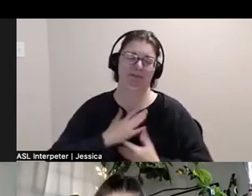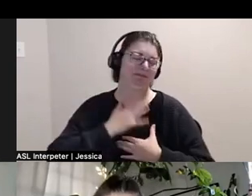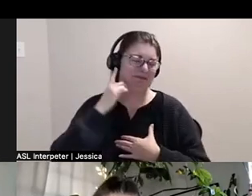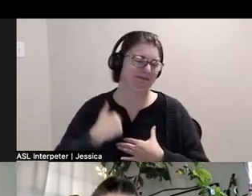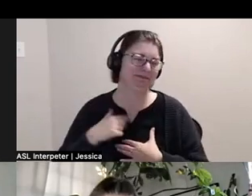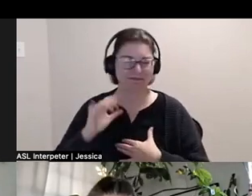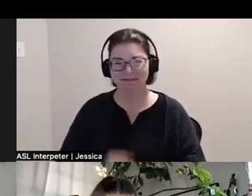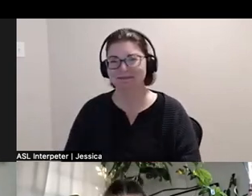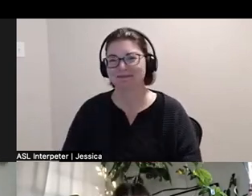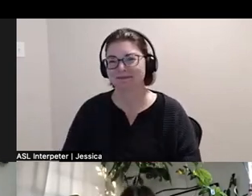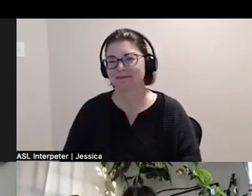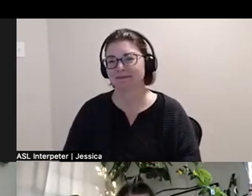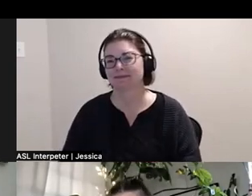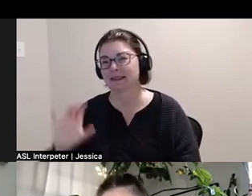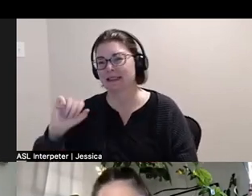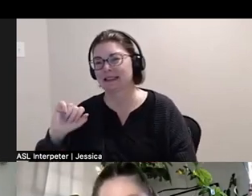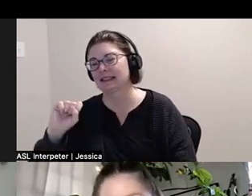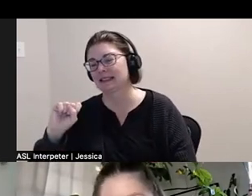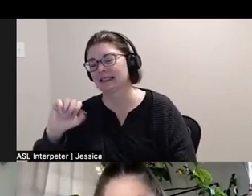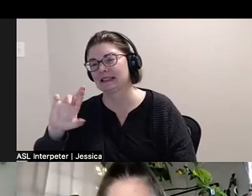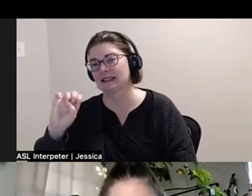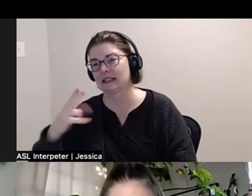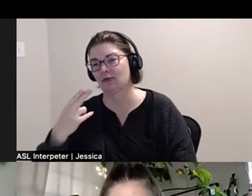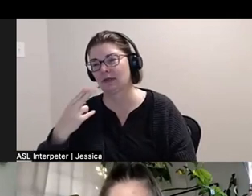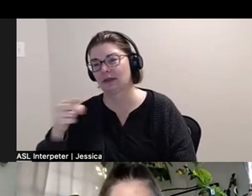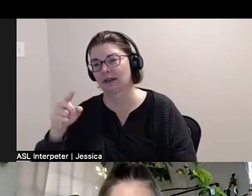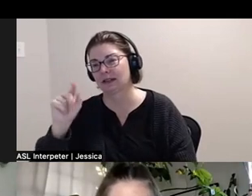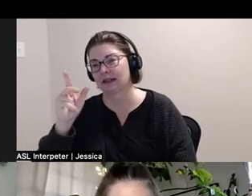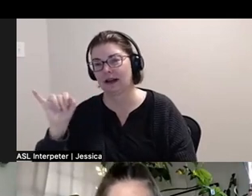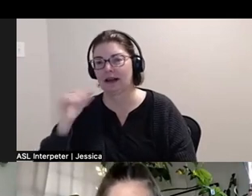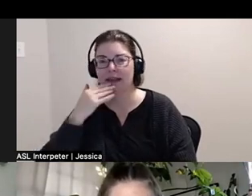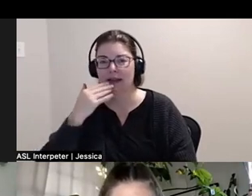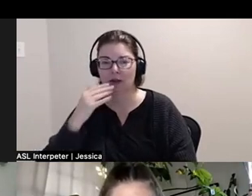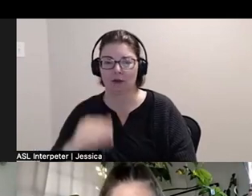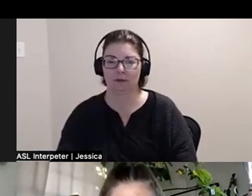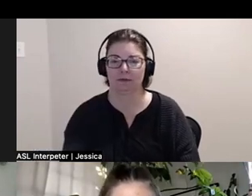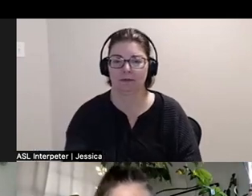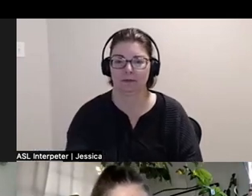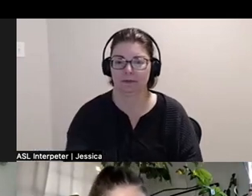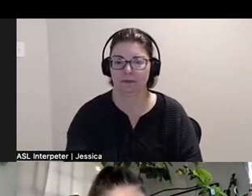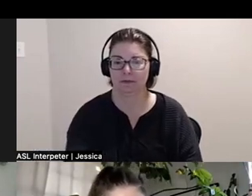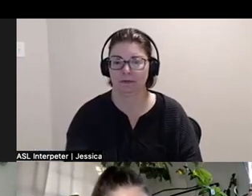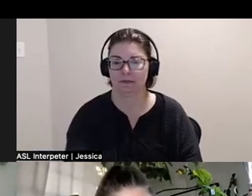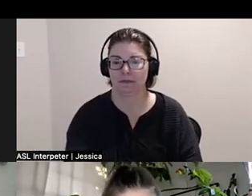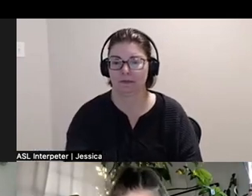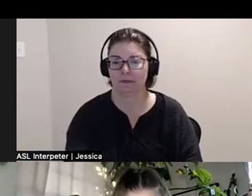Sarah-Tai: Thank you. Thank you all. I'm very cognizant of time. I'm shame spiraling because of how I've biffed the